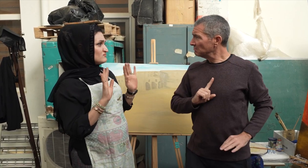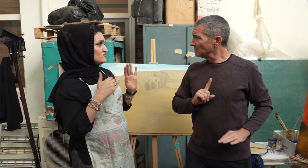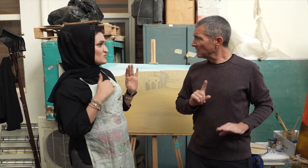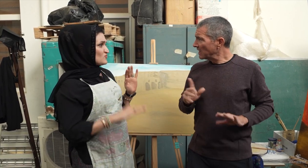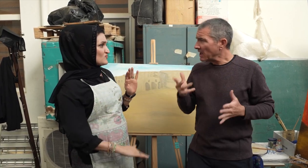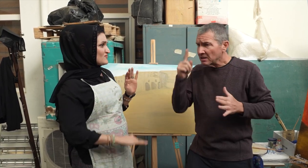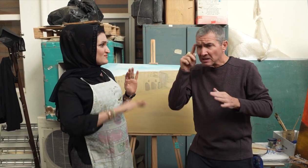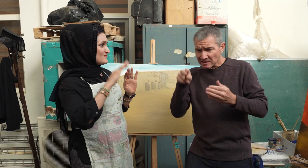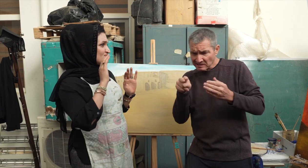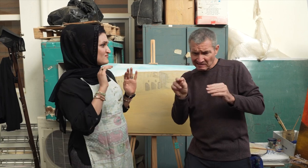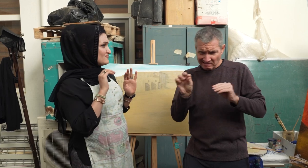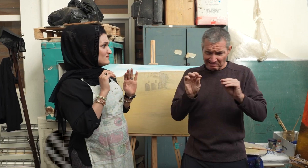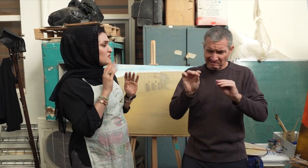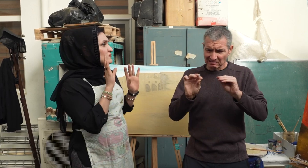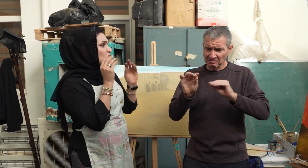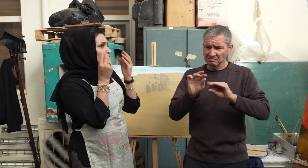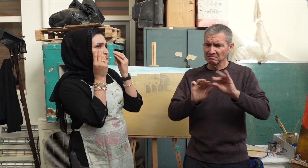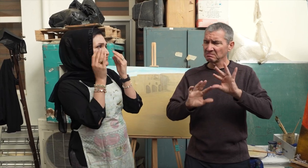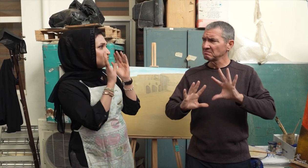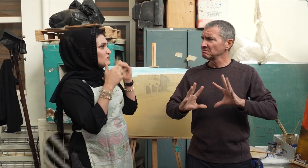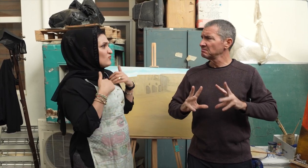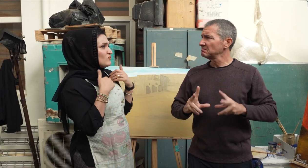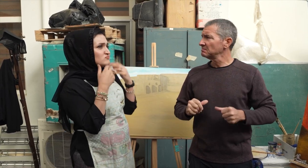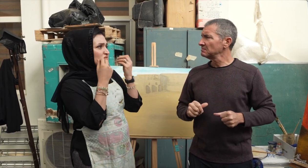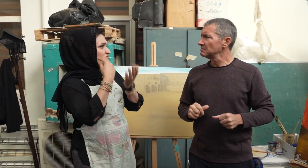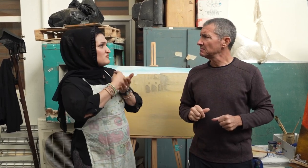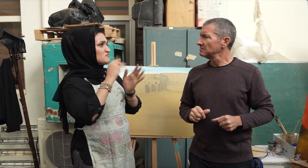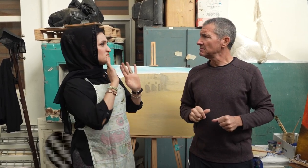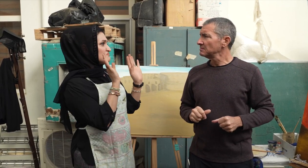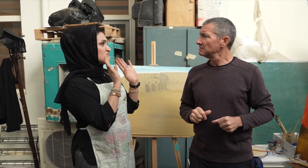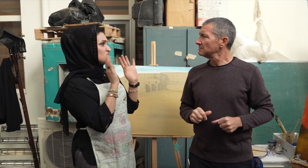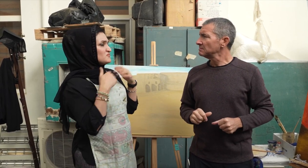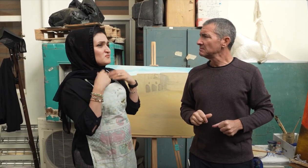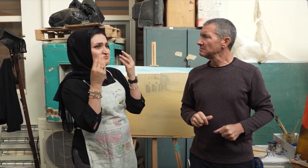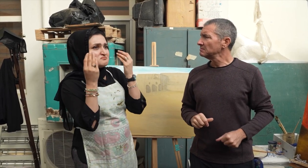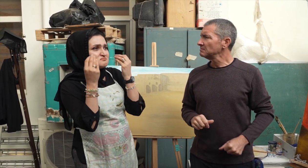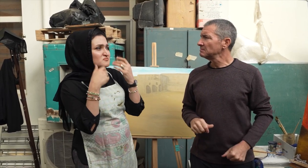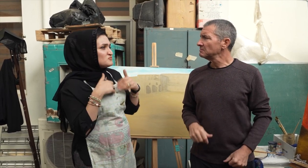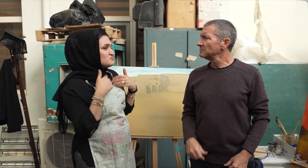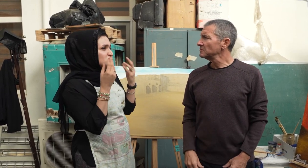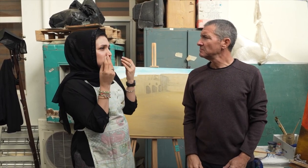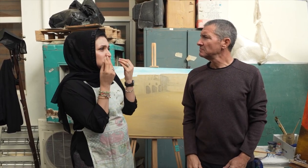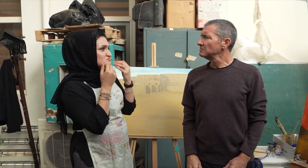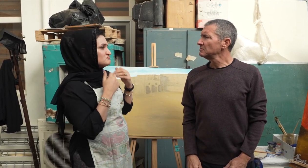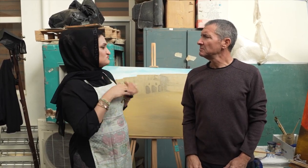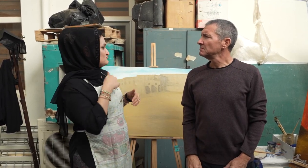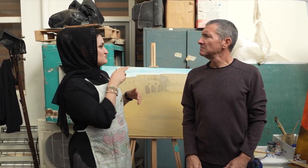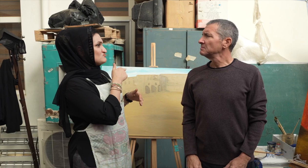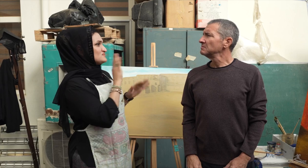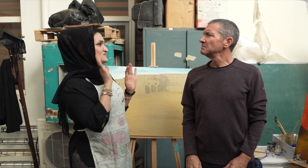It was not difficult for me since I focused on my talents. I didn't depend on anyone teaching me.